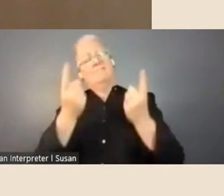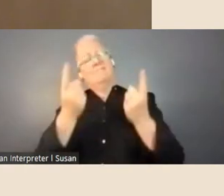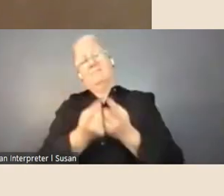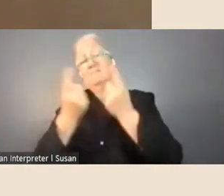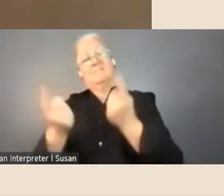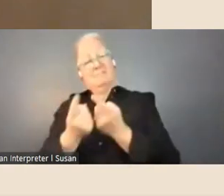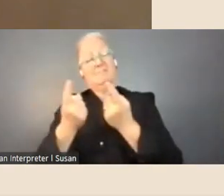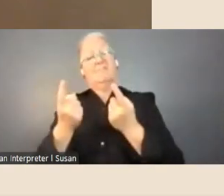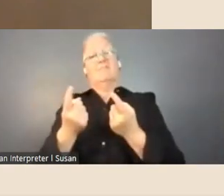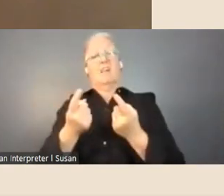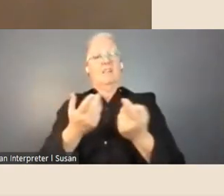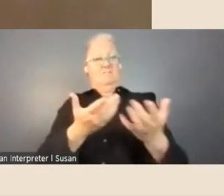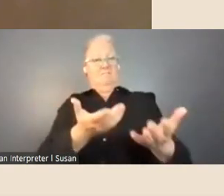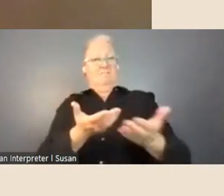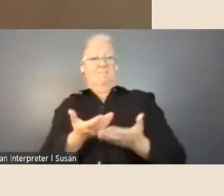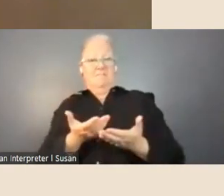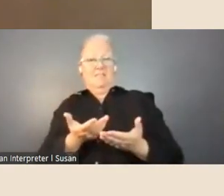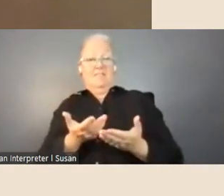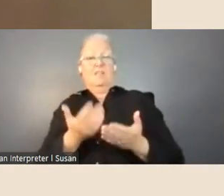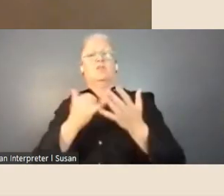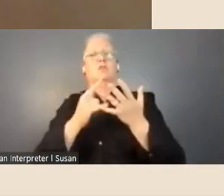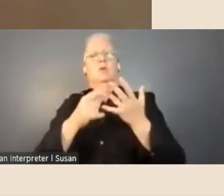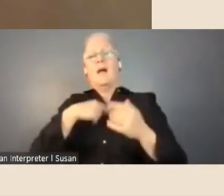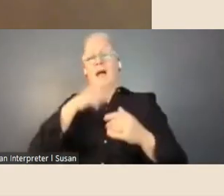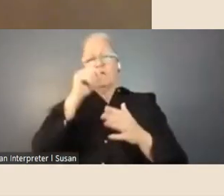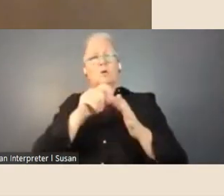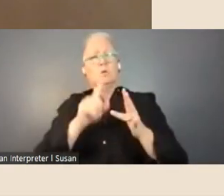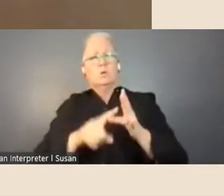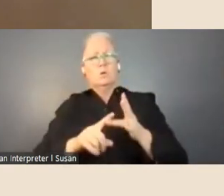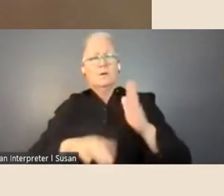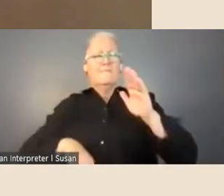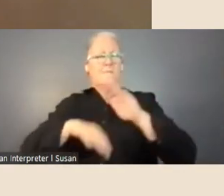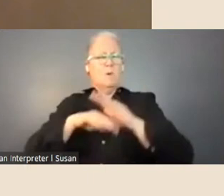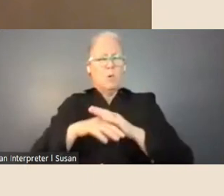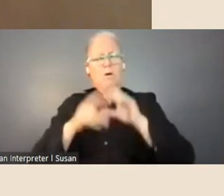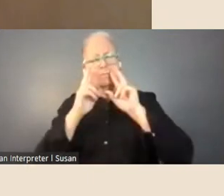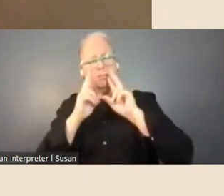me to do this comprehensive research that I was doing in relation to this uniform.